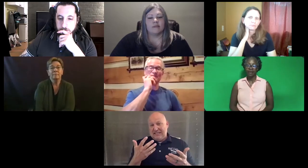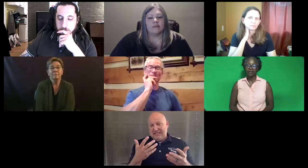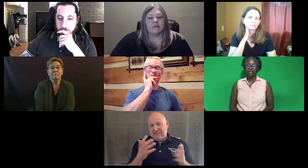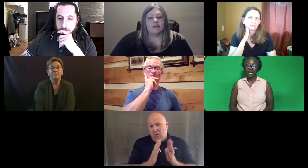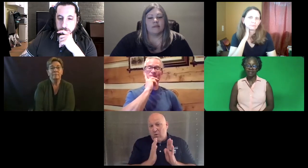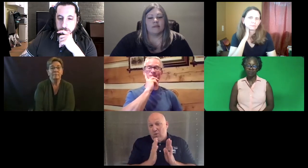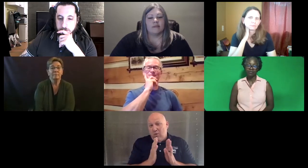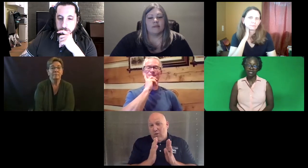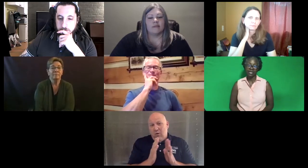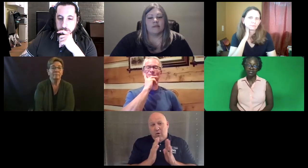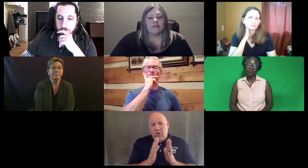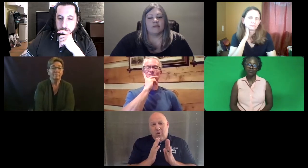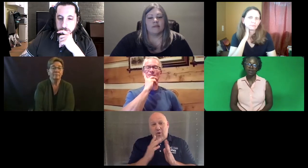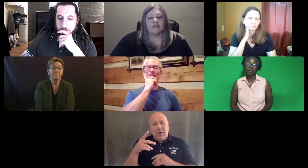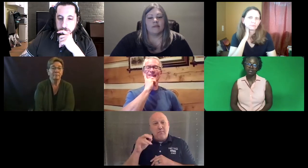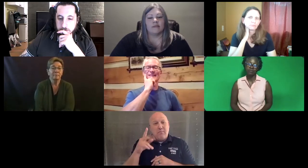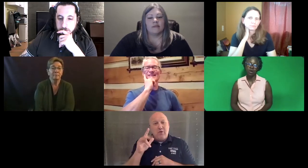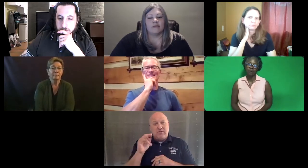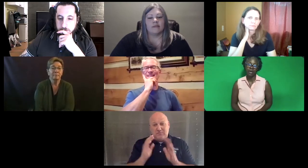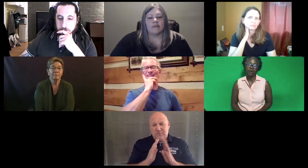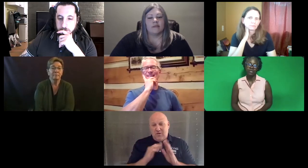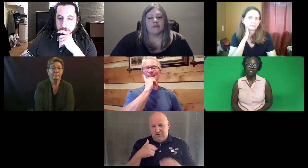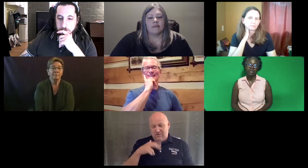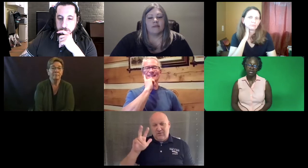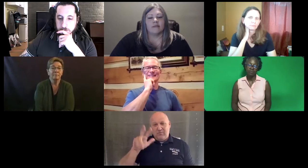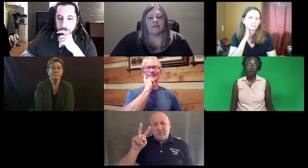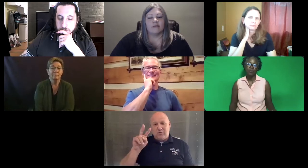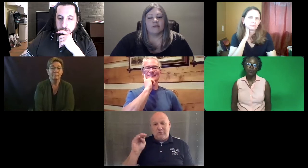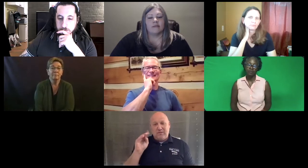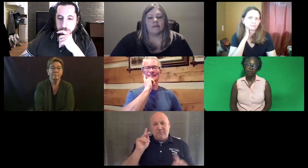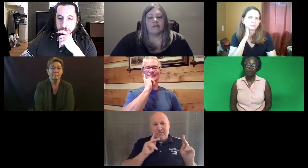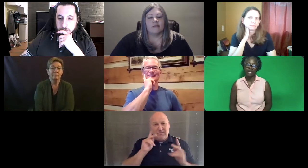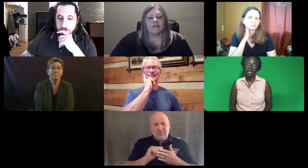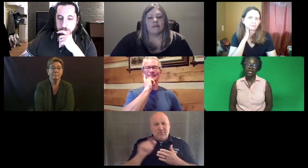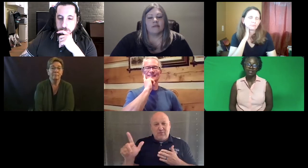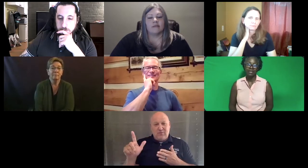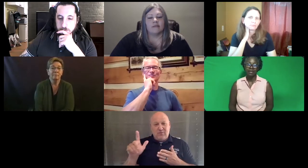The data that we've collected so far is through a small amount -- a small pool of people who have taken it.